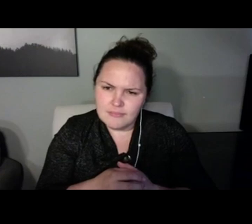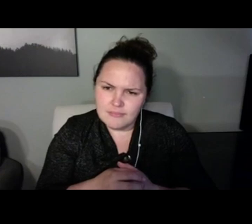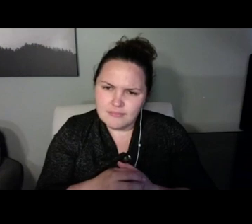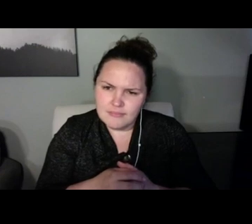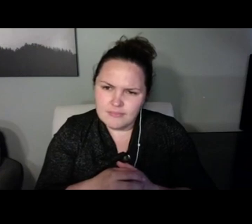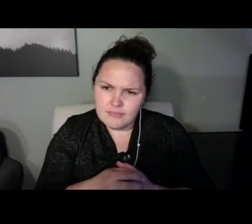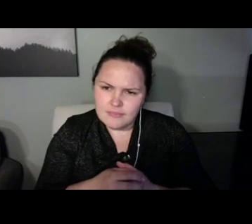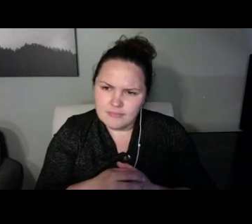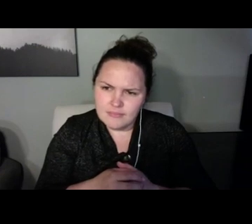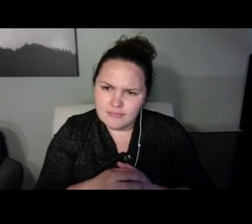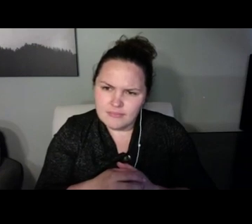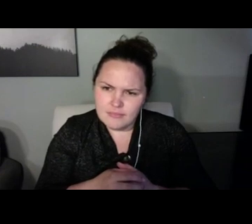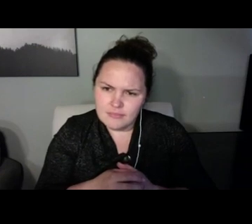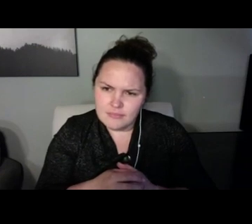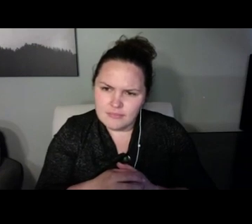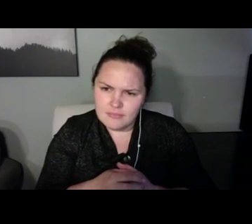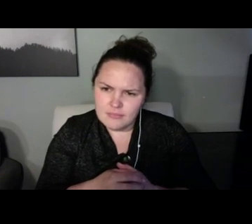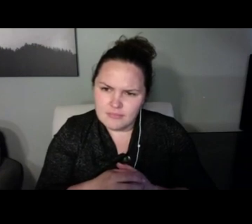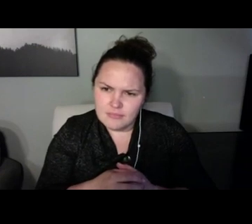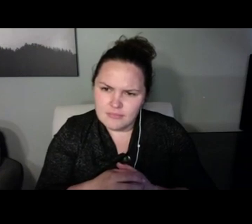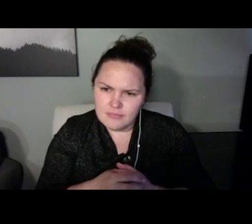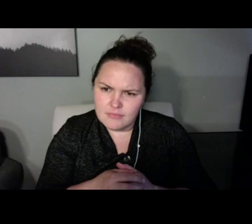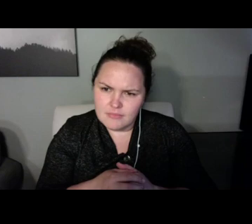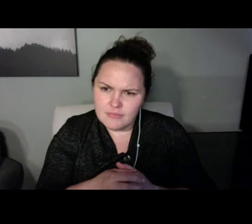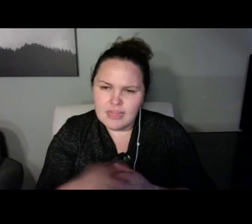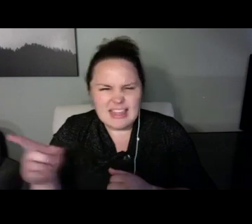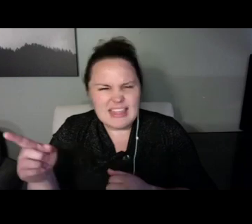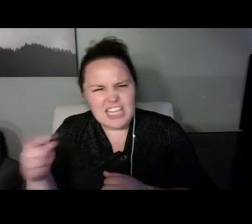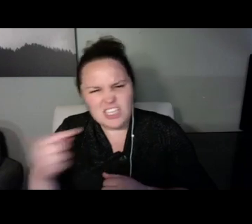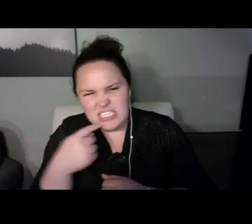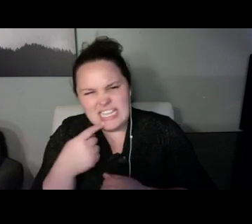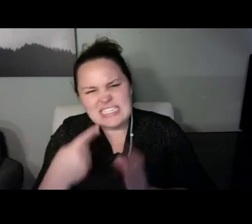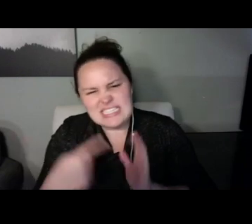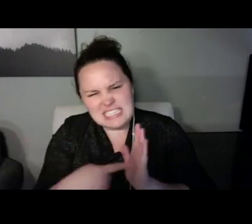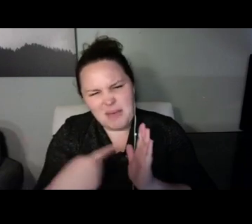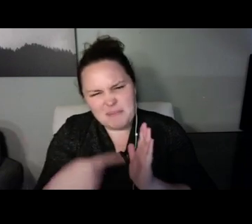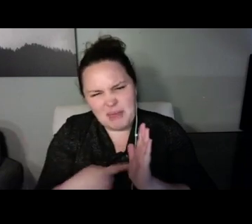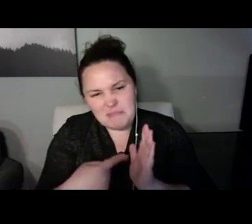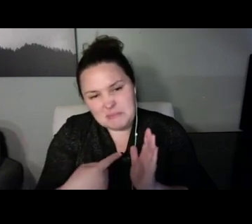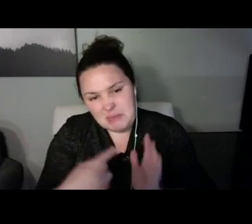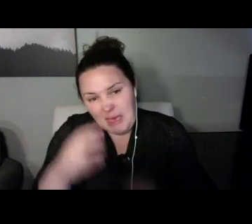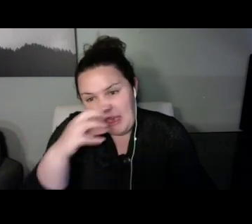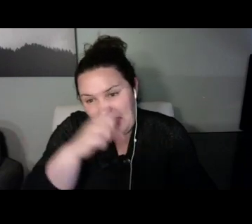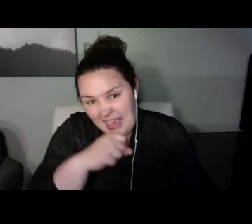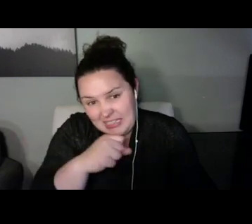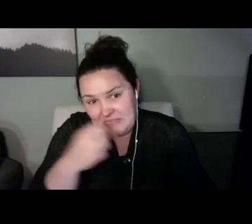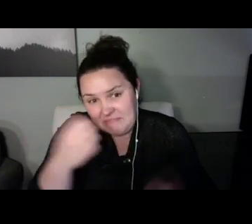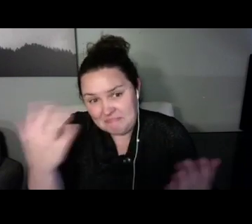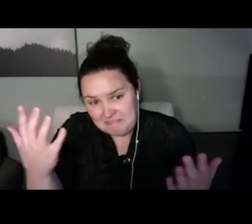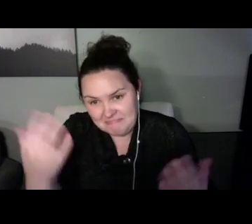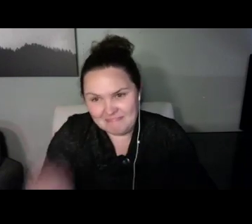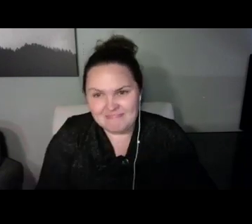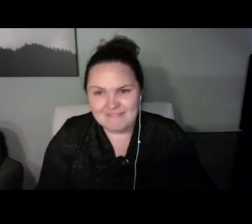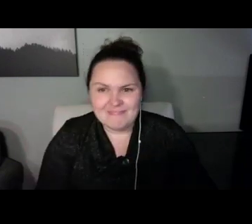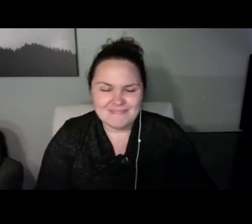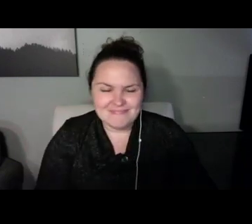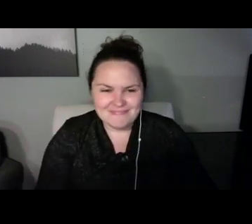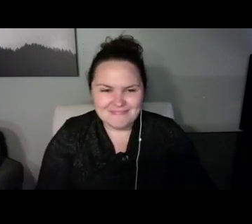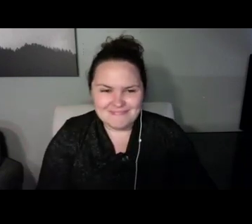able to take care of the dog in the way that she should.